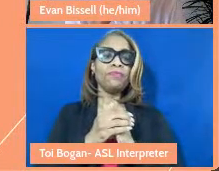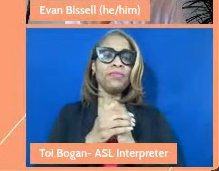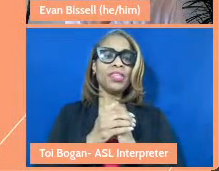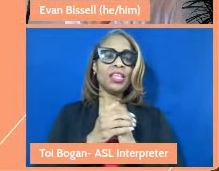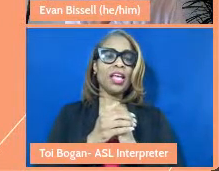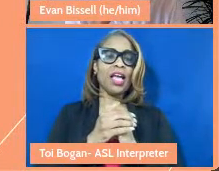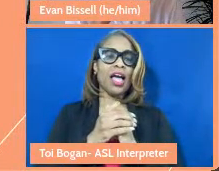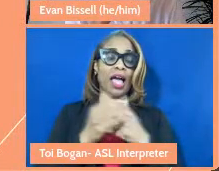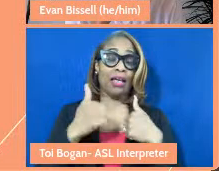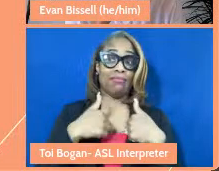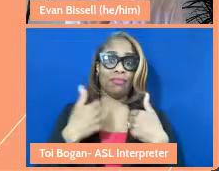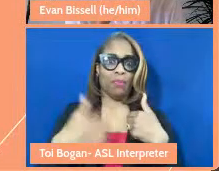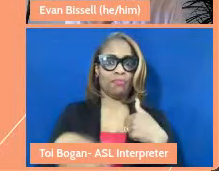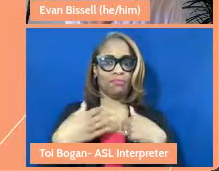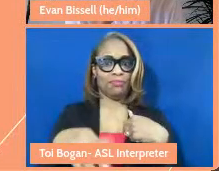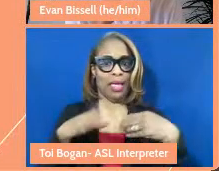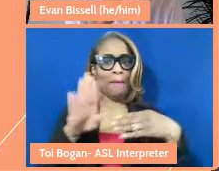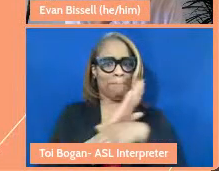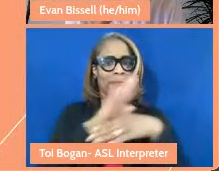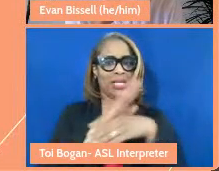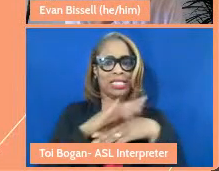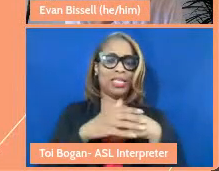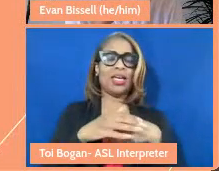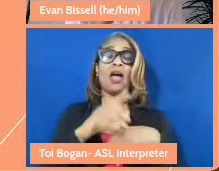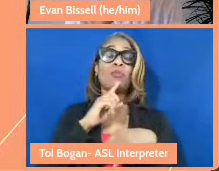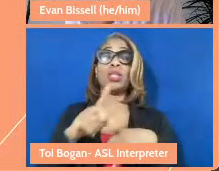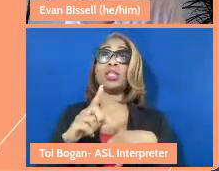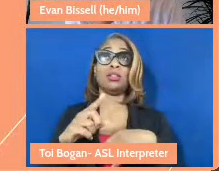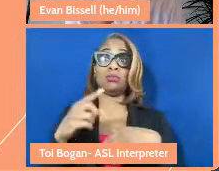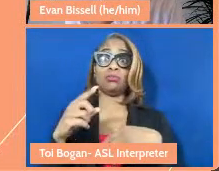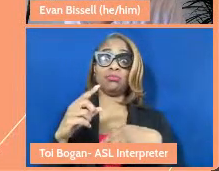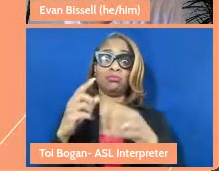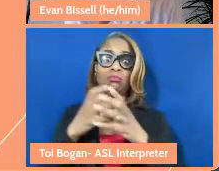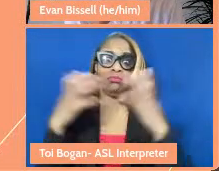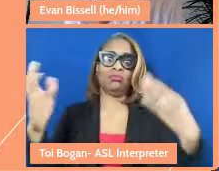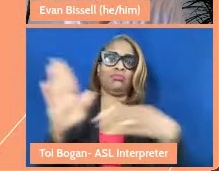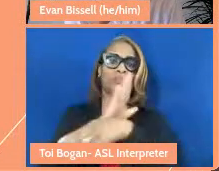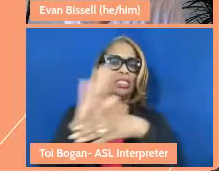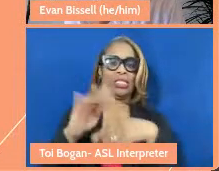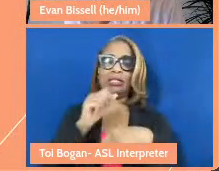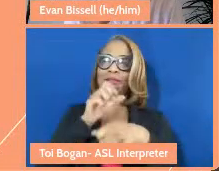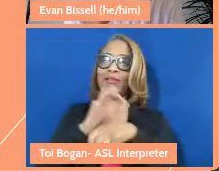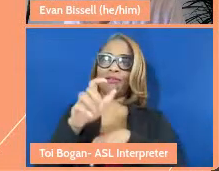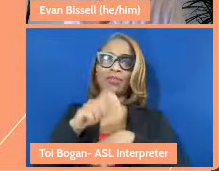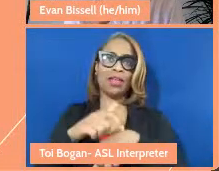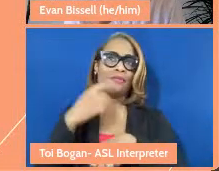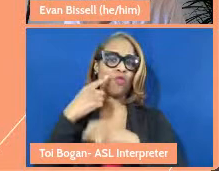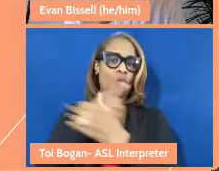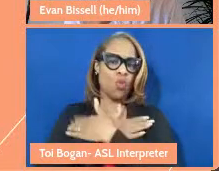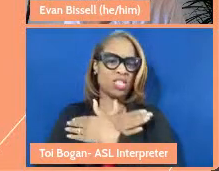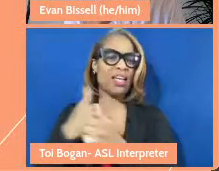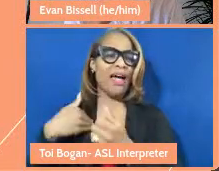I'm busy. I'm too busy. I don't get enough time to rest. But I have an assistant. You may know